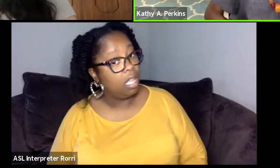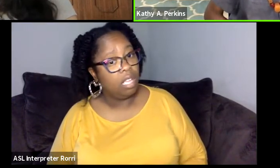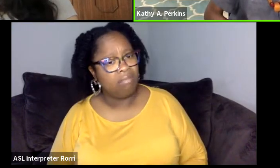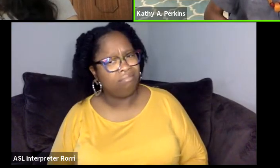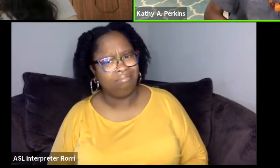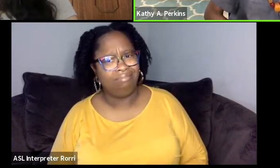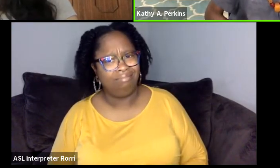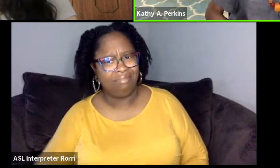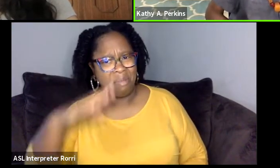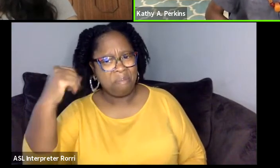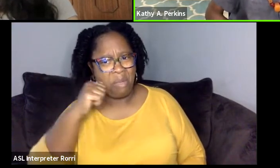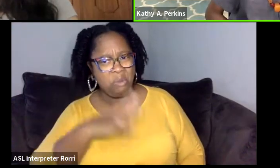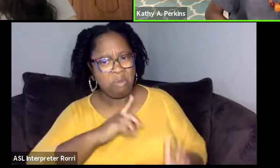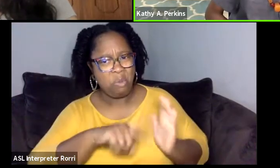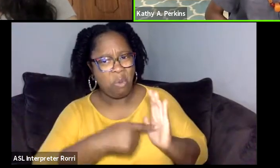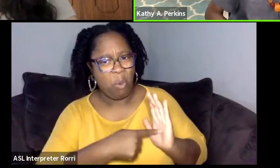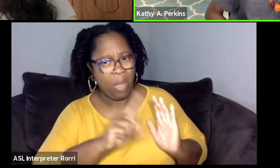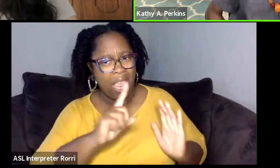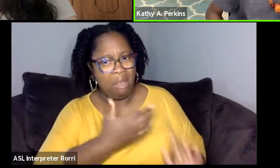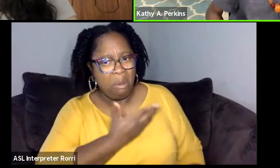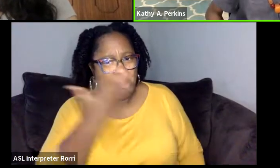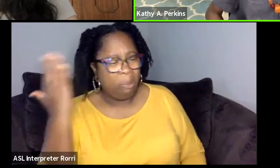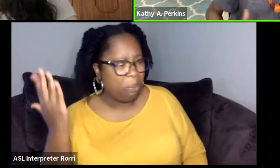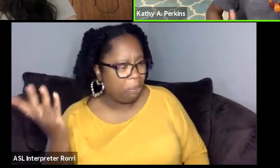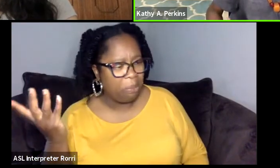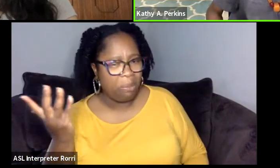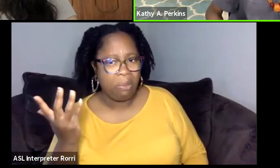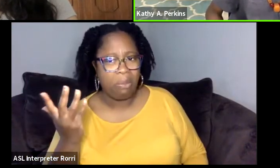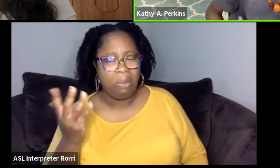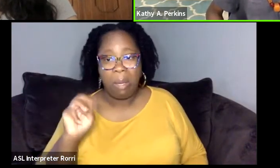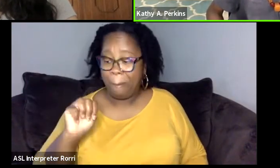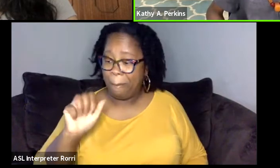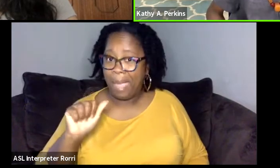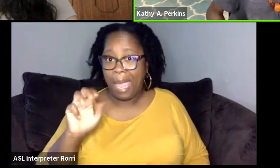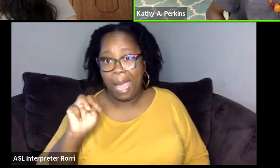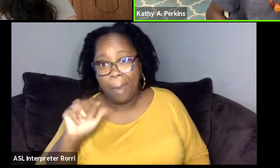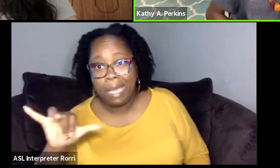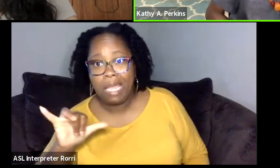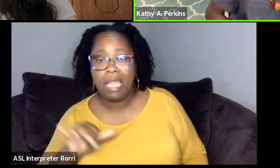for black women on Broadway. You don't need to play a mammy or a prostitute or whatever.